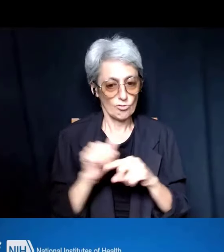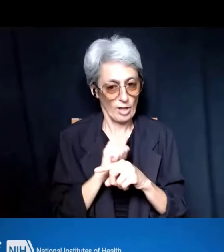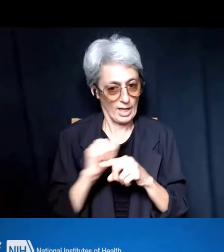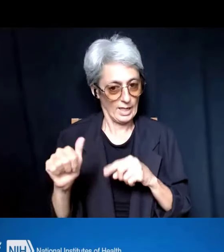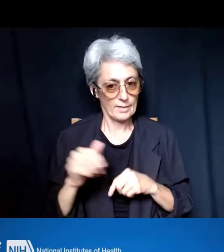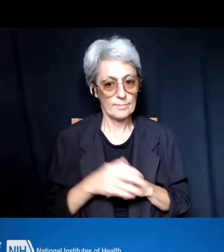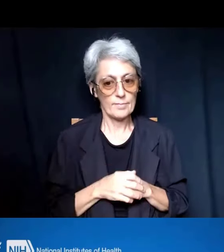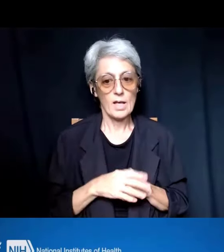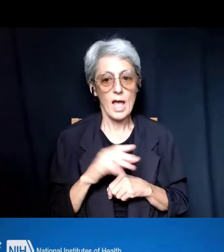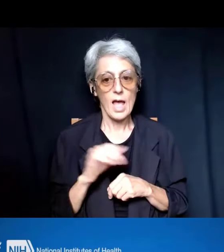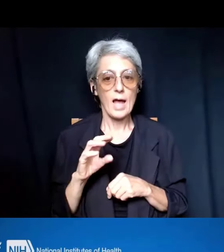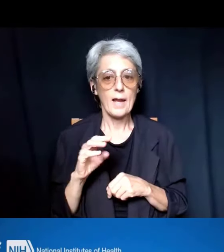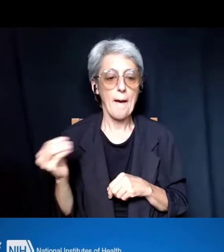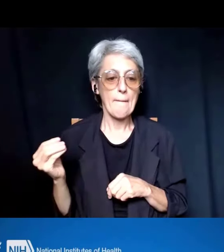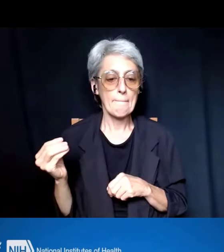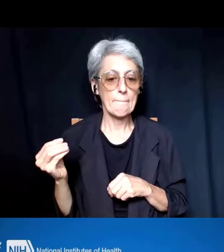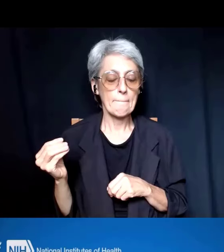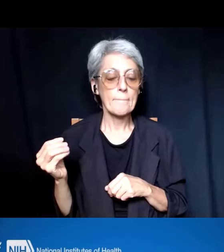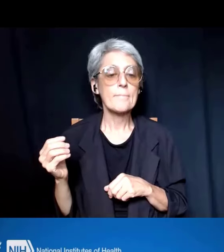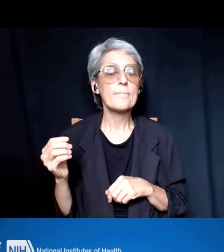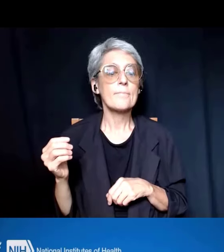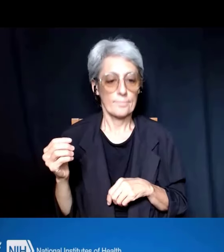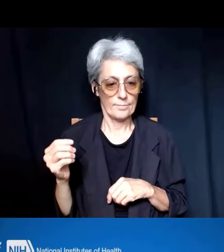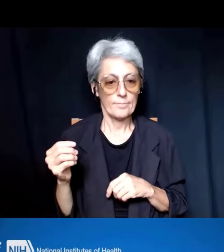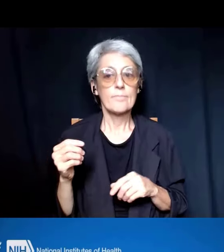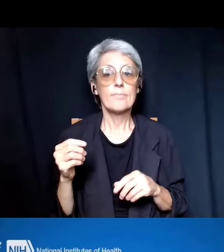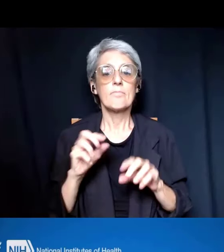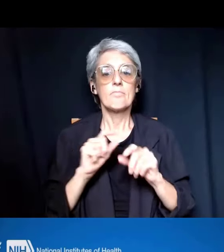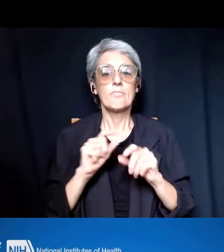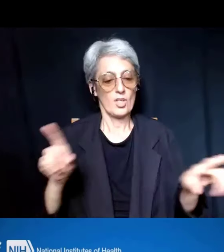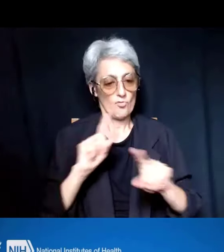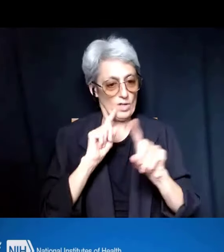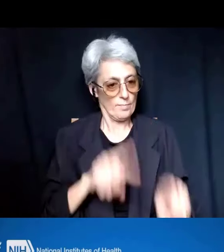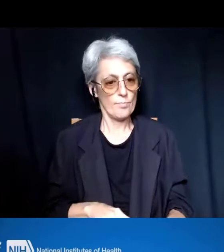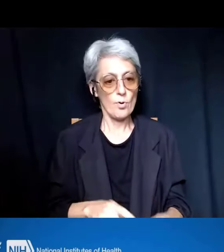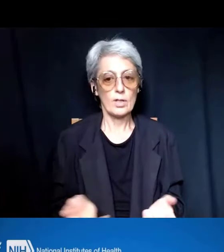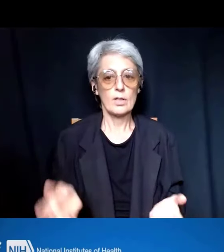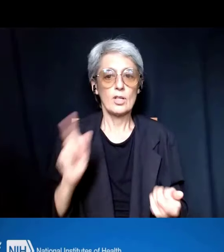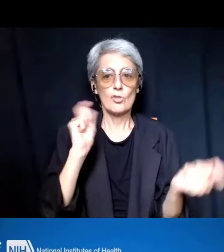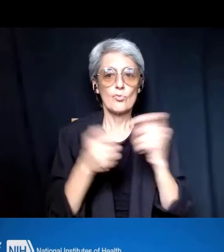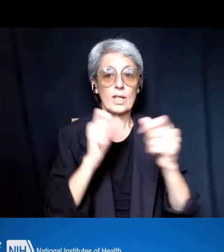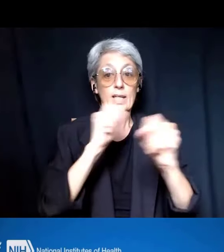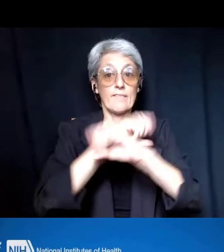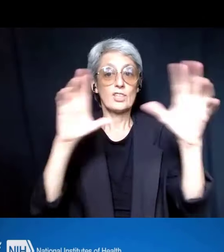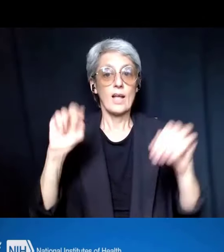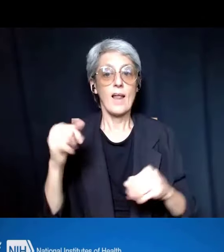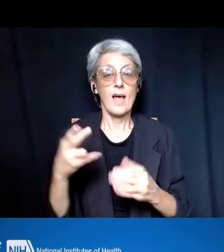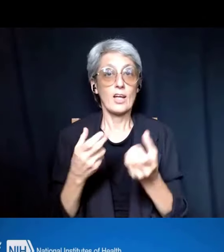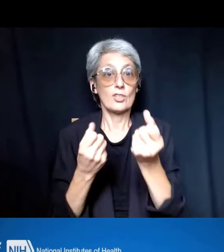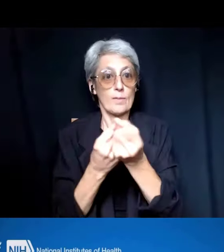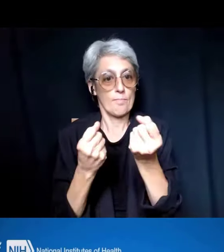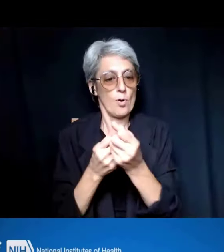and this resulted in a report entitled Re-Envisioning NIH Supported Postdoctoral Training opportunities.